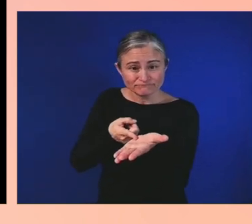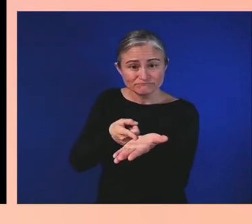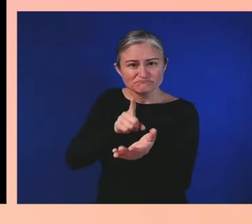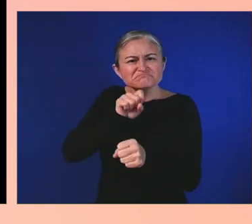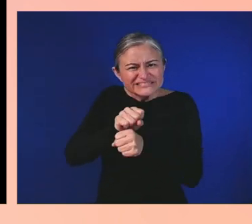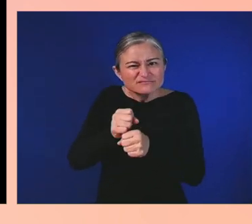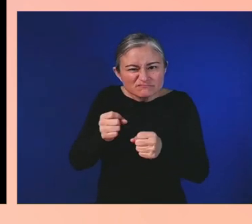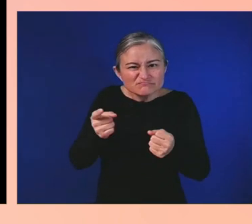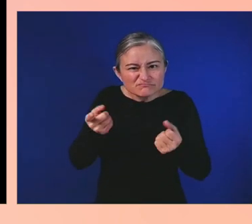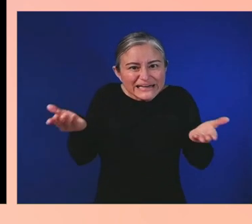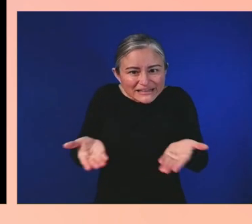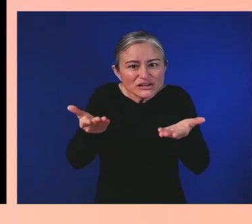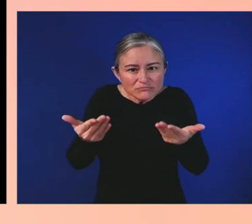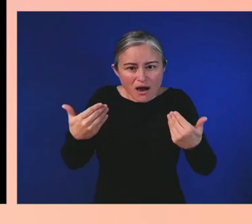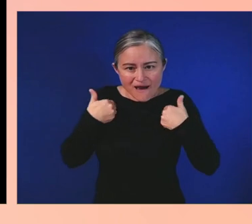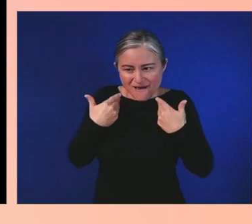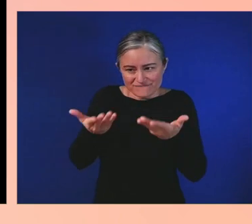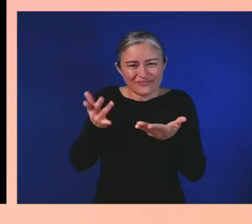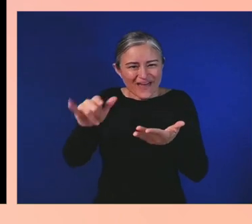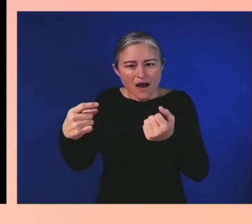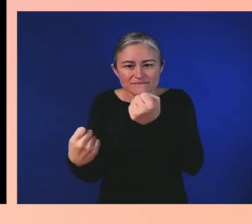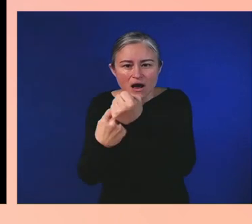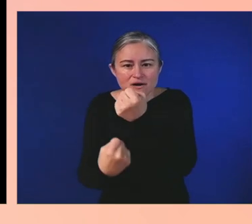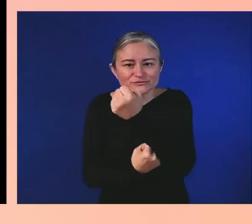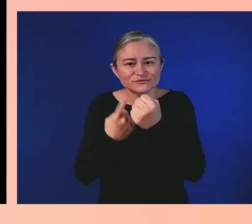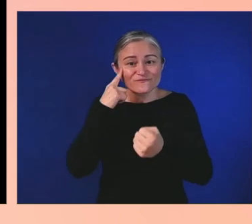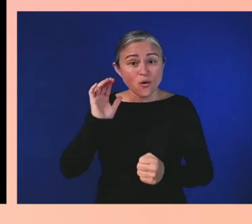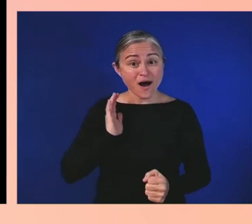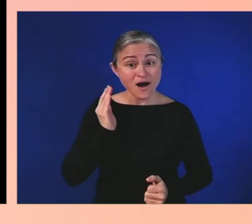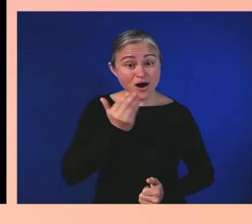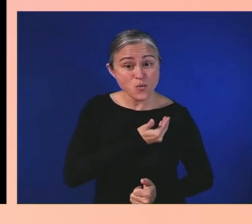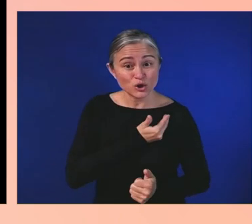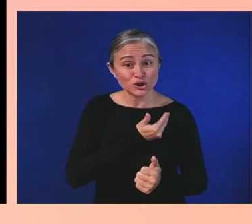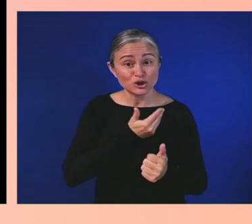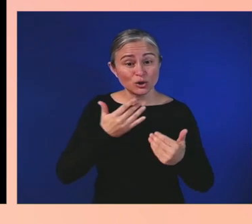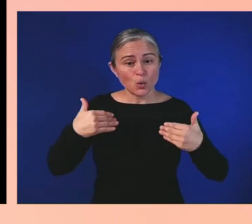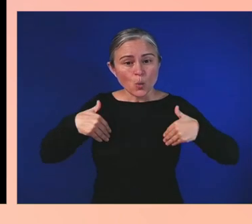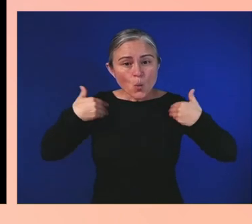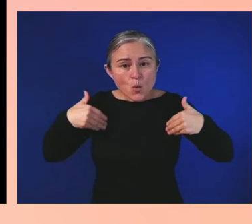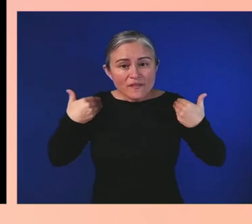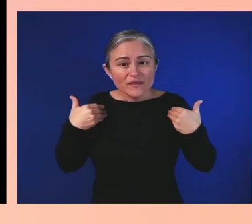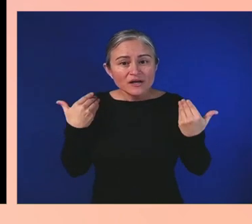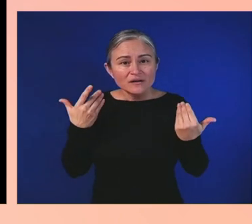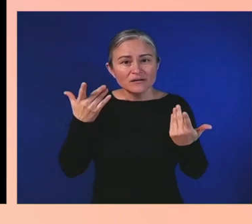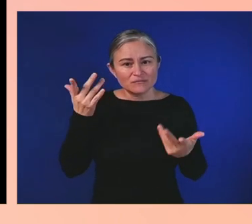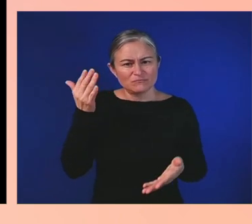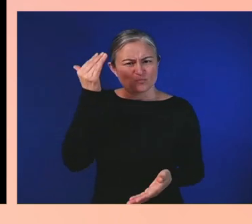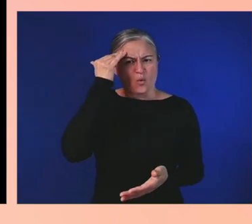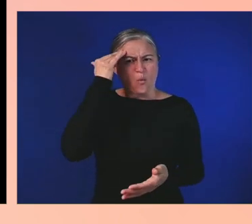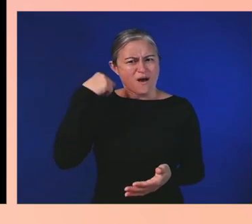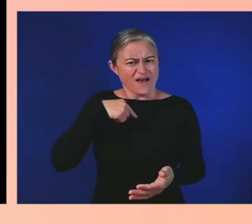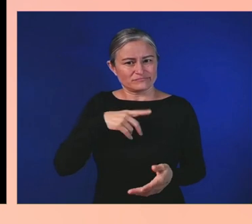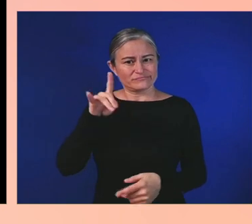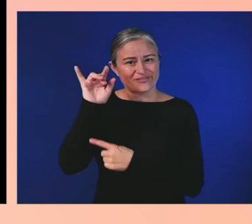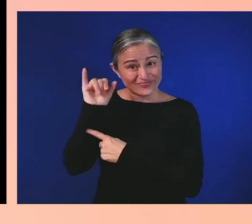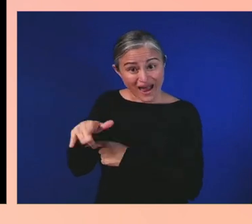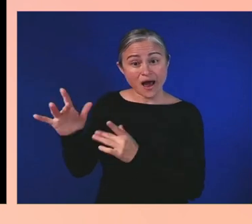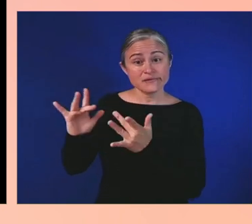That digital content is who we are. It's visual and that builds